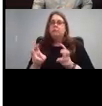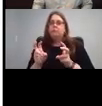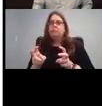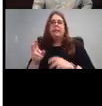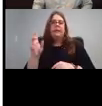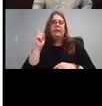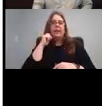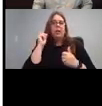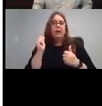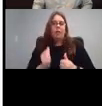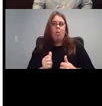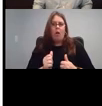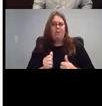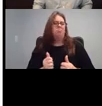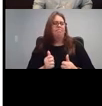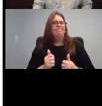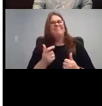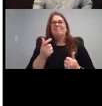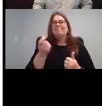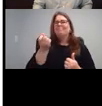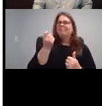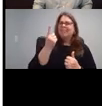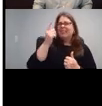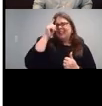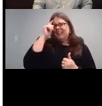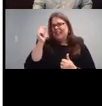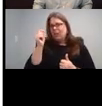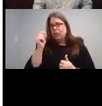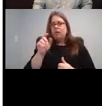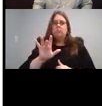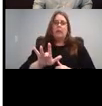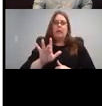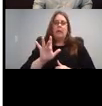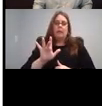I sort of get with that, like in theory. Oh, I just clicked definitely great.